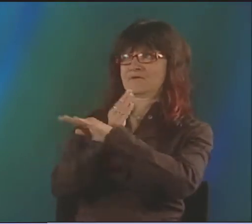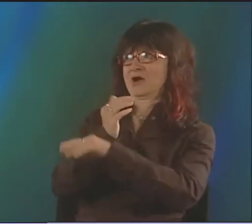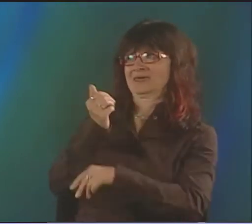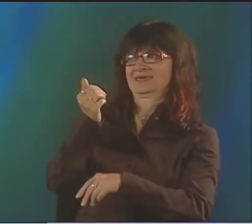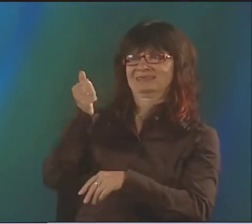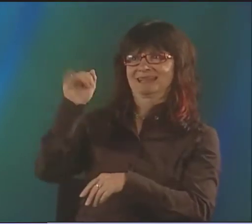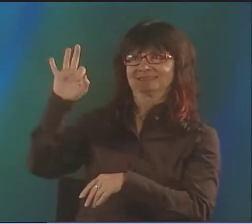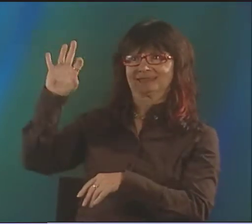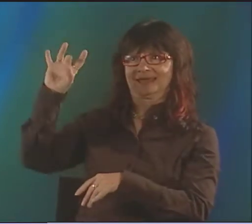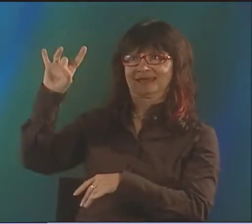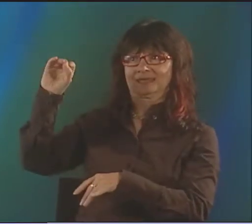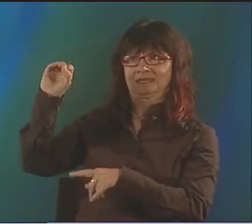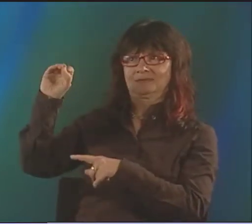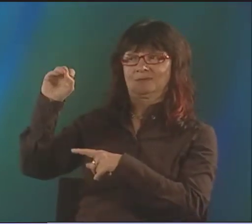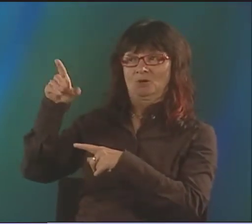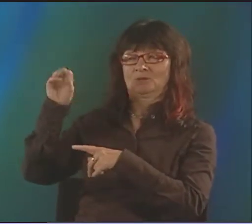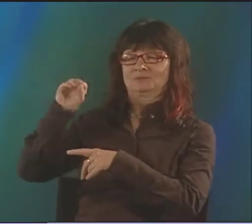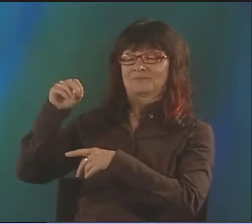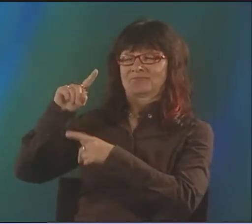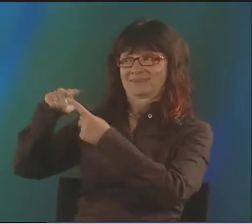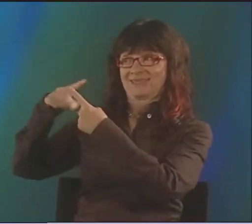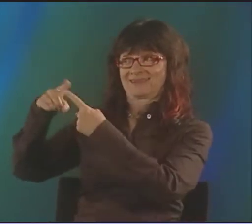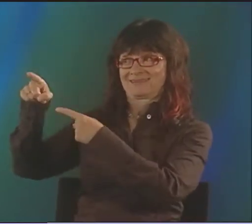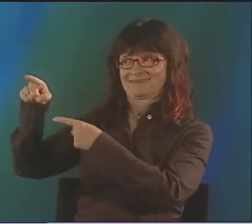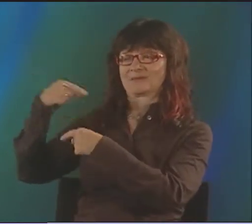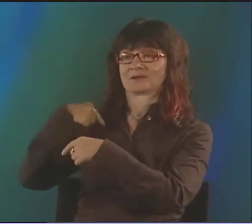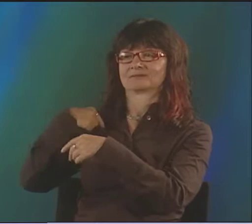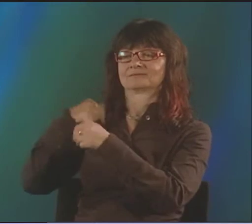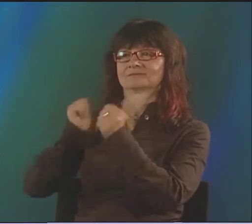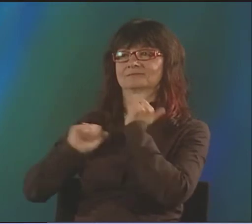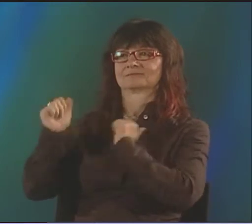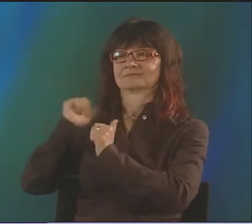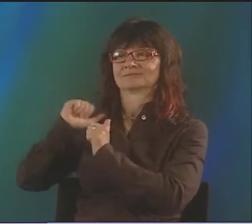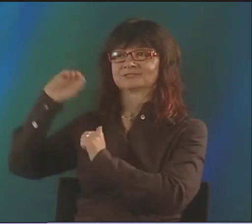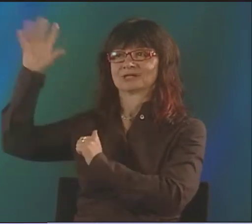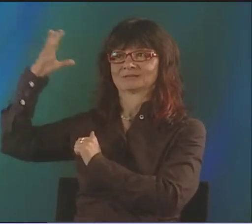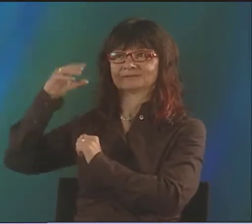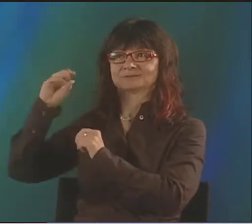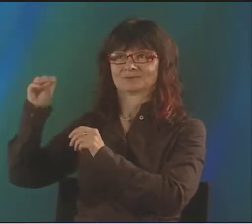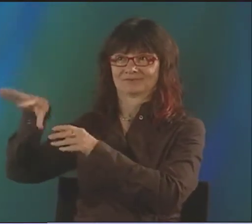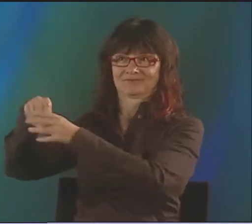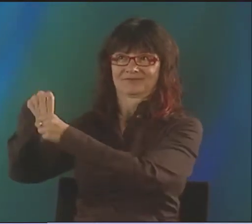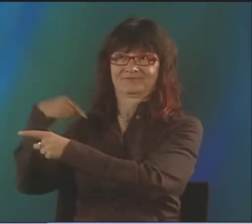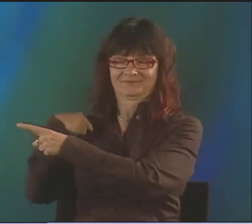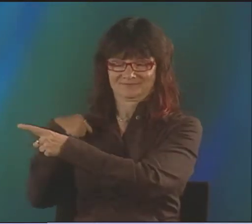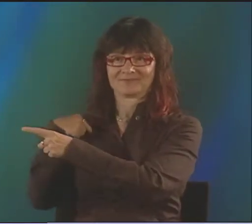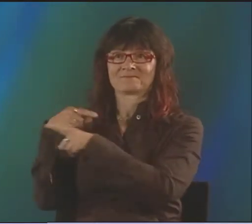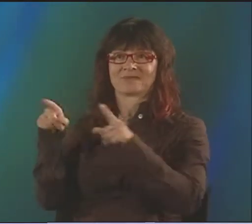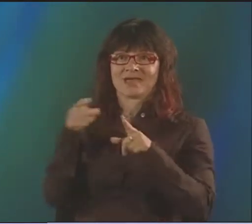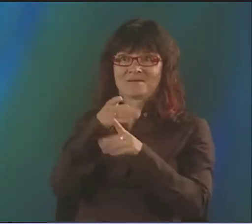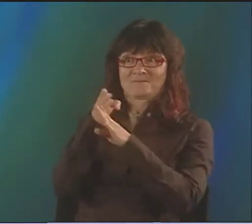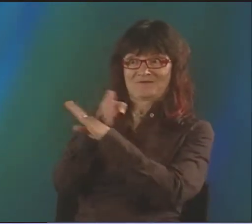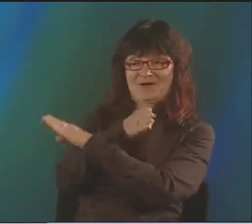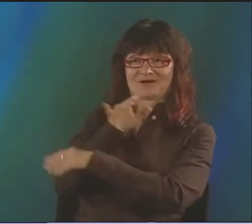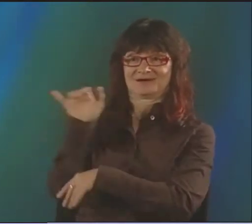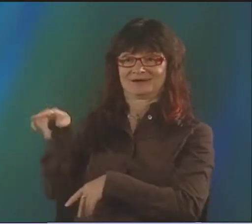SO I WAS PERFORMING THAT. AND I THINK THAT WAS BEFORE 1980. I WAS IN SUNSHINE TOO. I WAS IN SUNSHINE TOO.